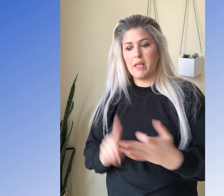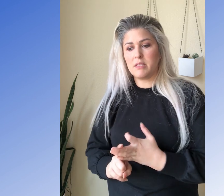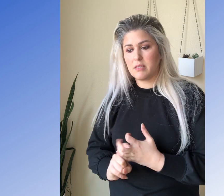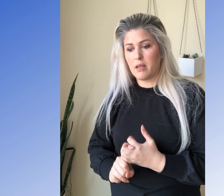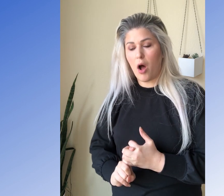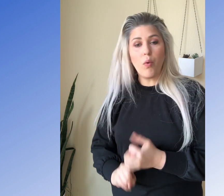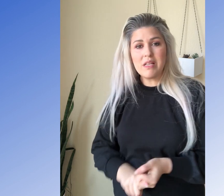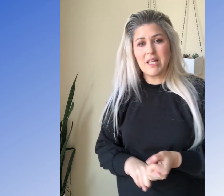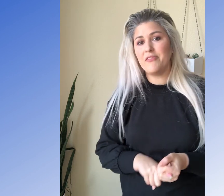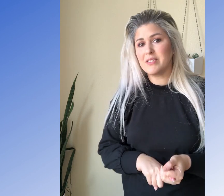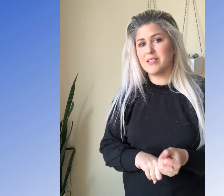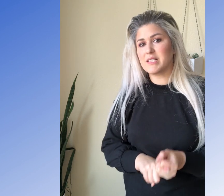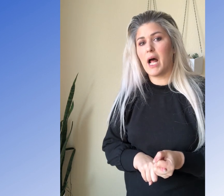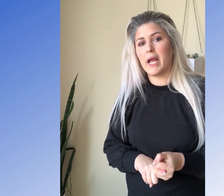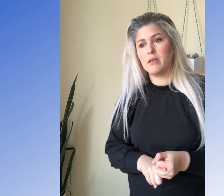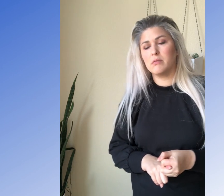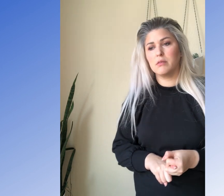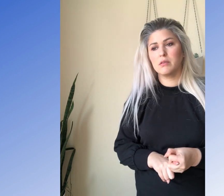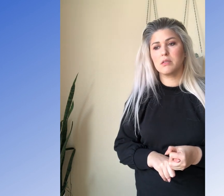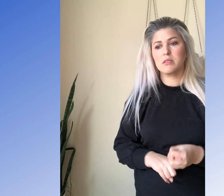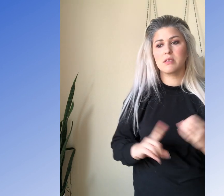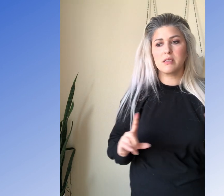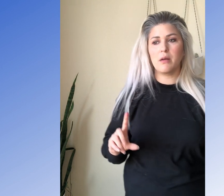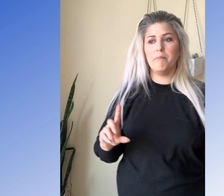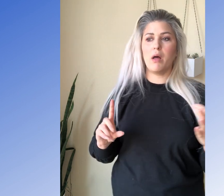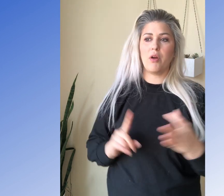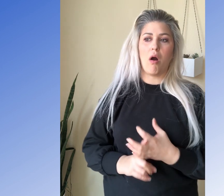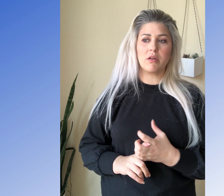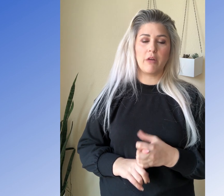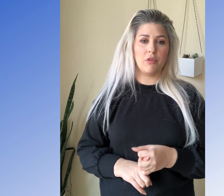it's always safe as to slide cause there are several letters that you can not